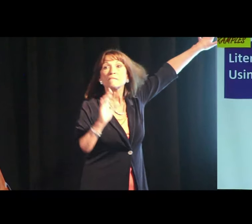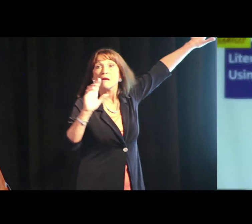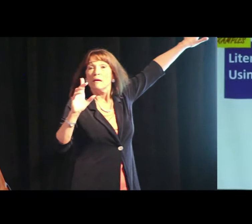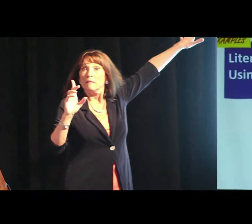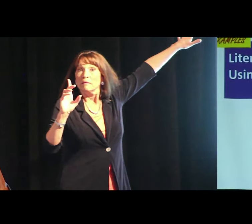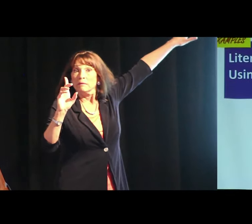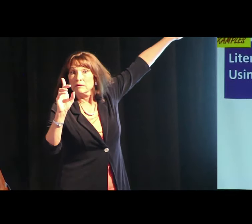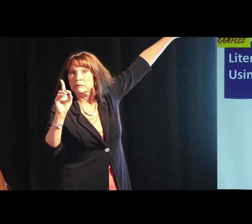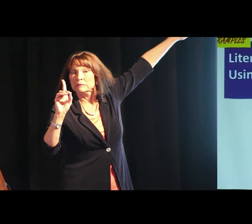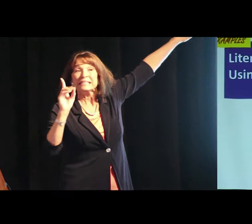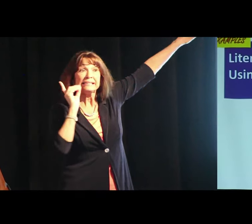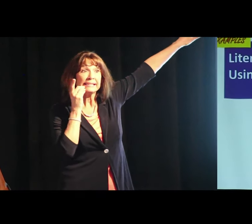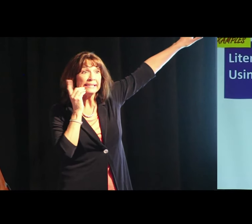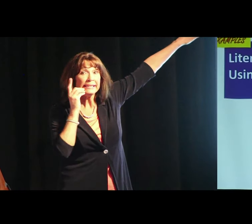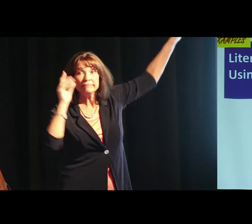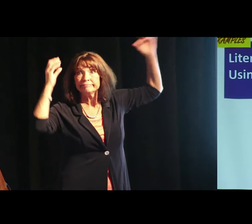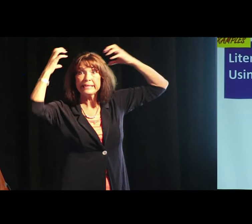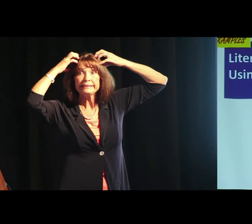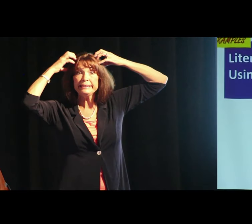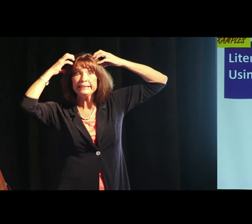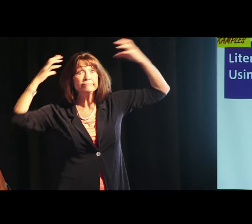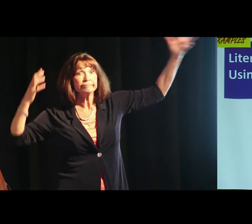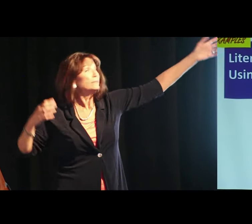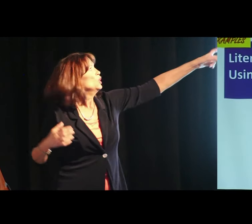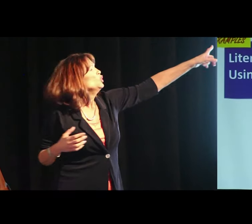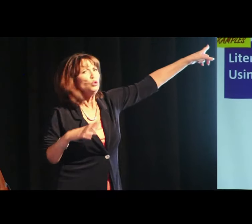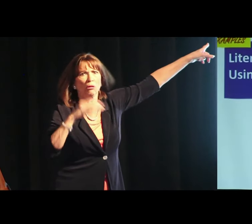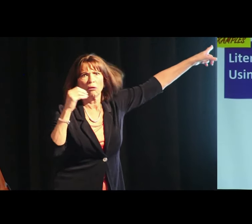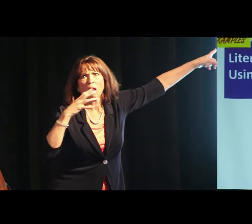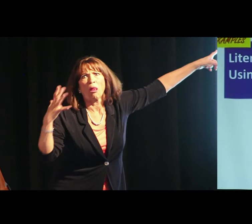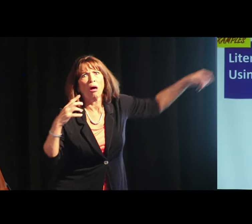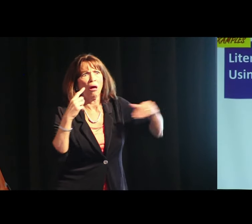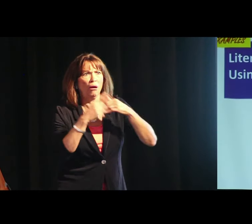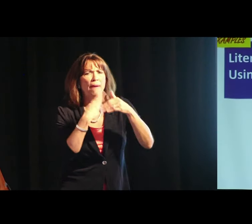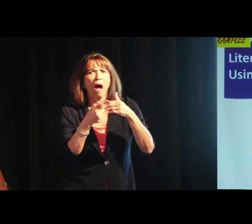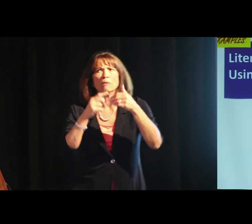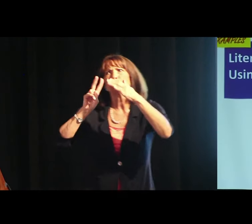But, um, Disney – There's a lot of things